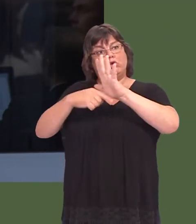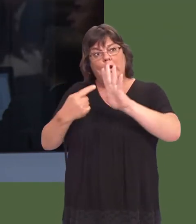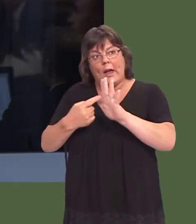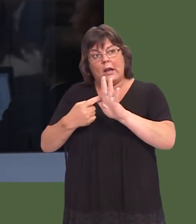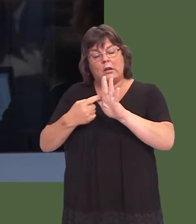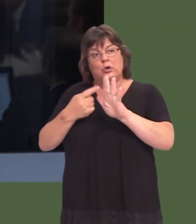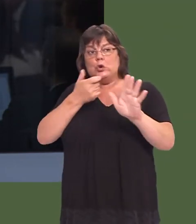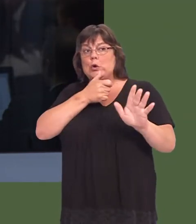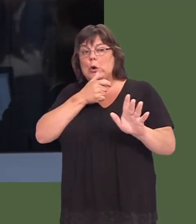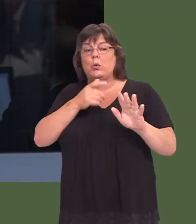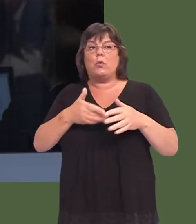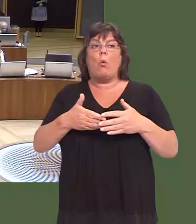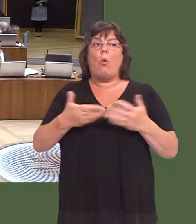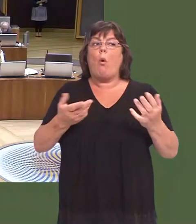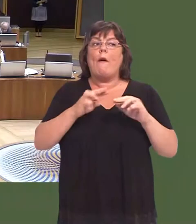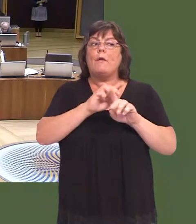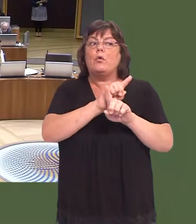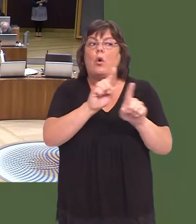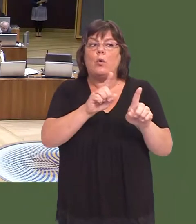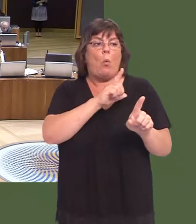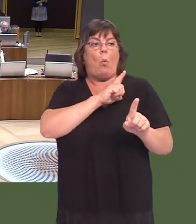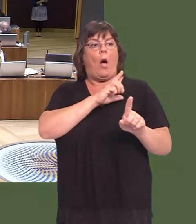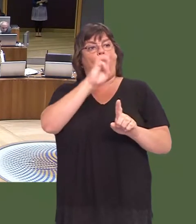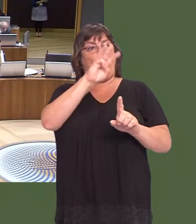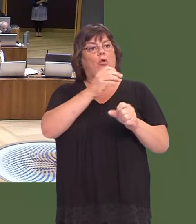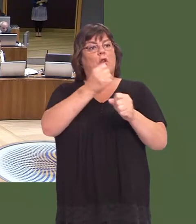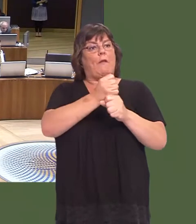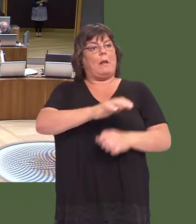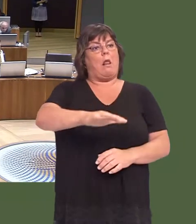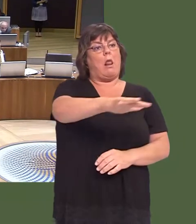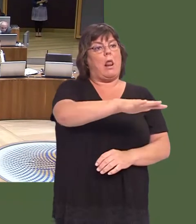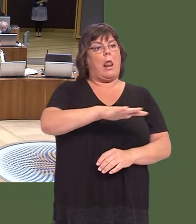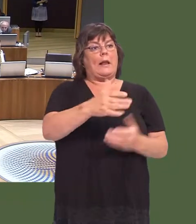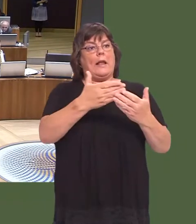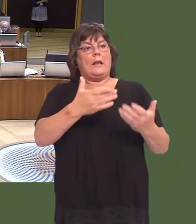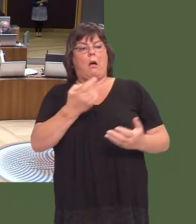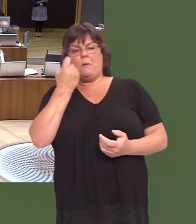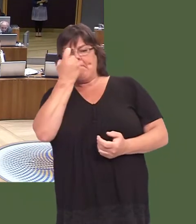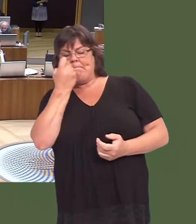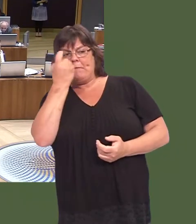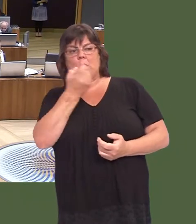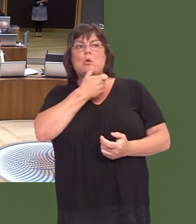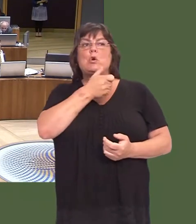If you did not, how has it come about that a piece of Welsh Government land is being considered in the first place?